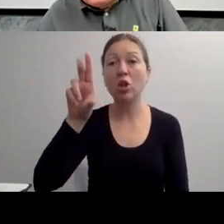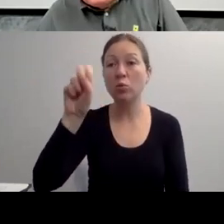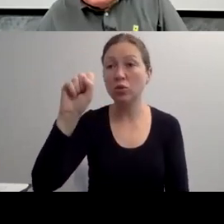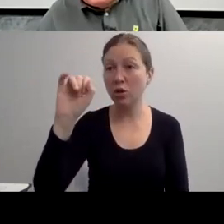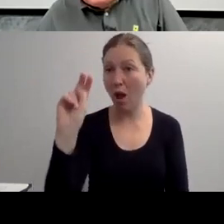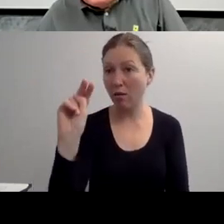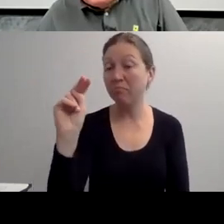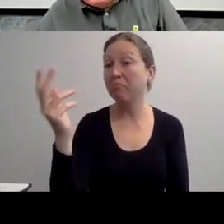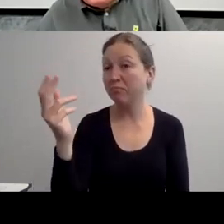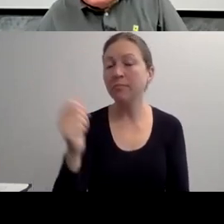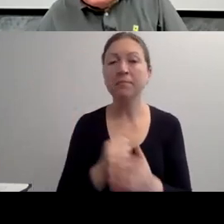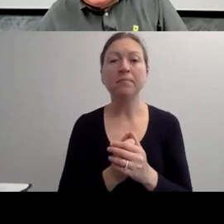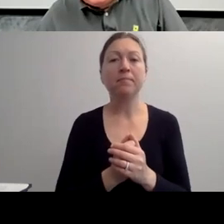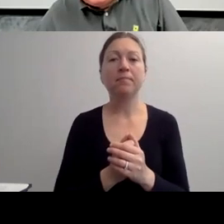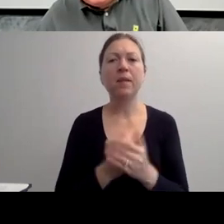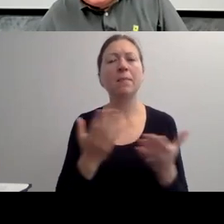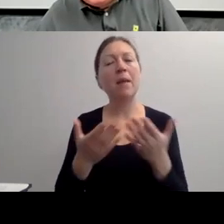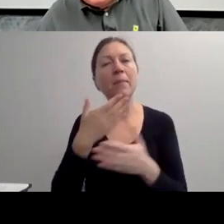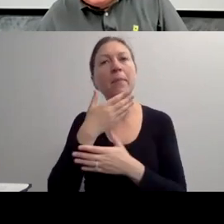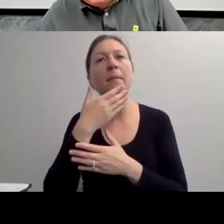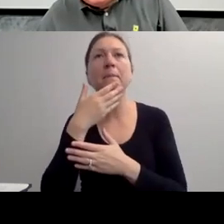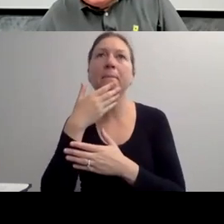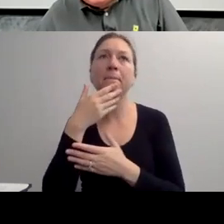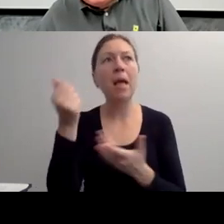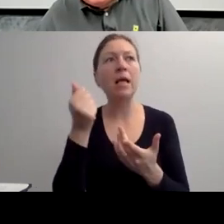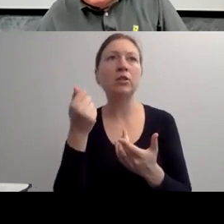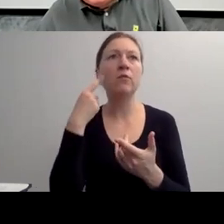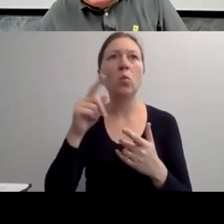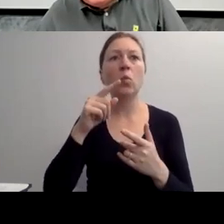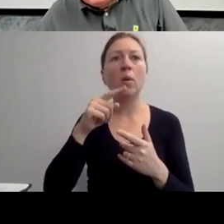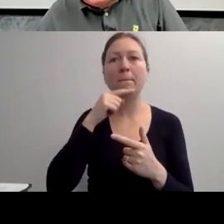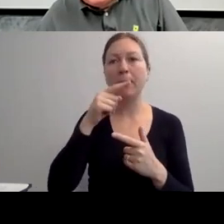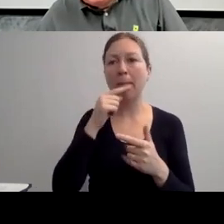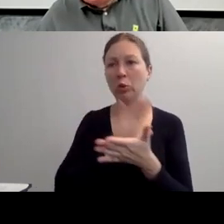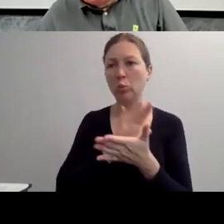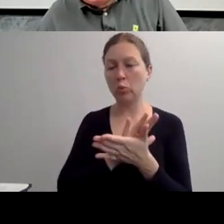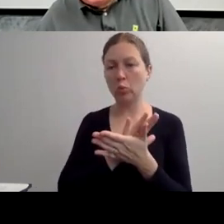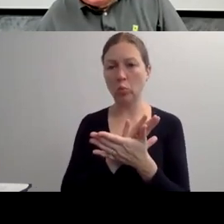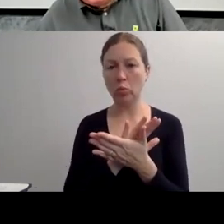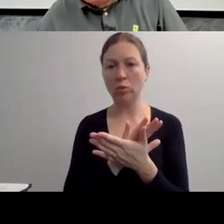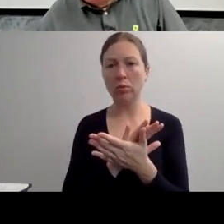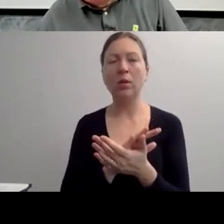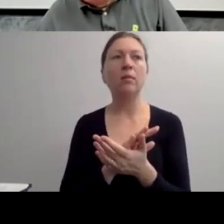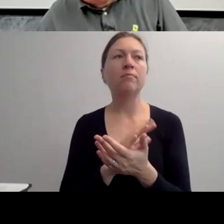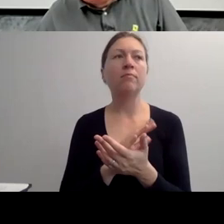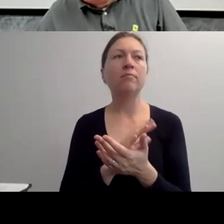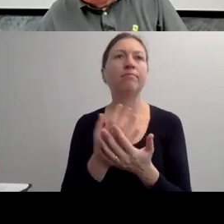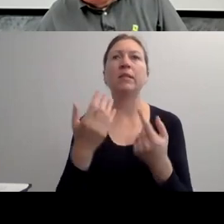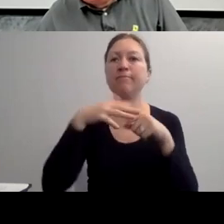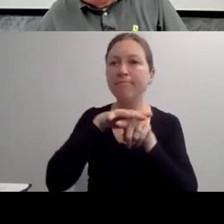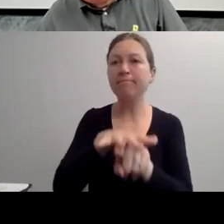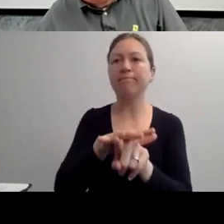WHICH REGARDS DISABILITY AS A NEUTRAL DIFFERENCE THAT IS TO BE ACKNOWLEDGED BETWEEN PEOPLE.